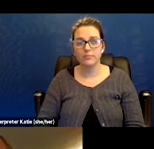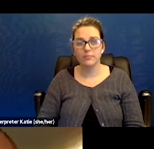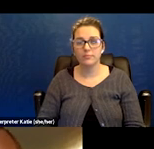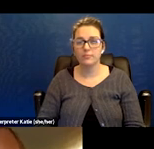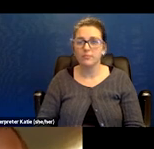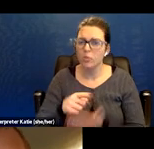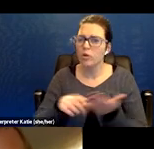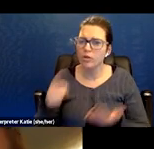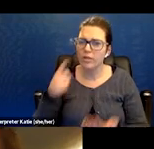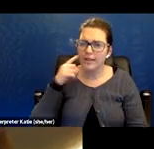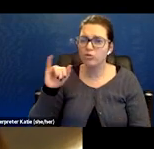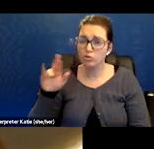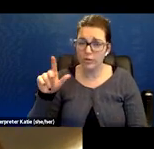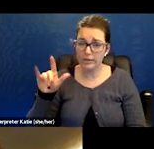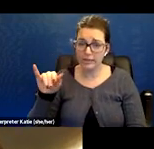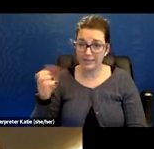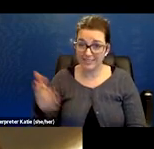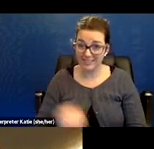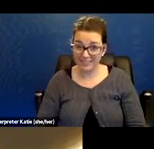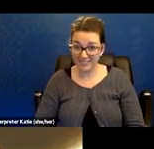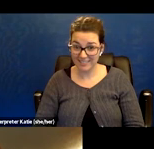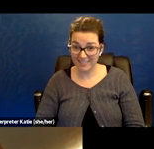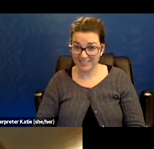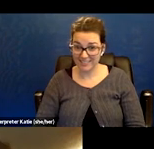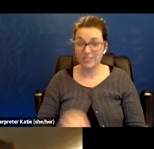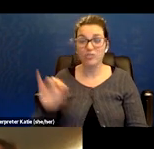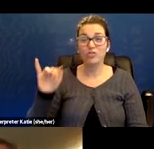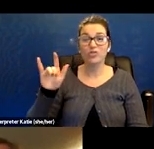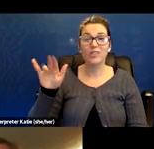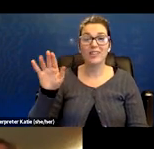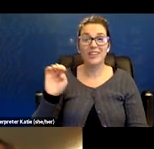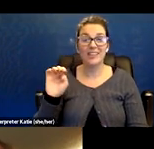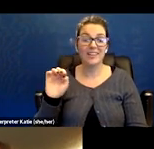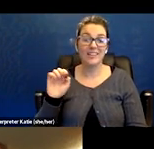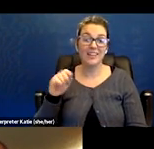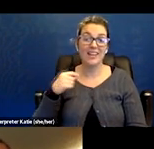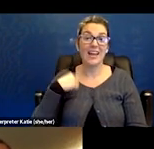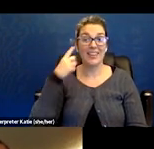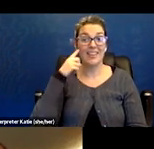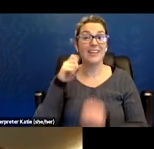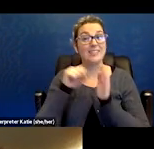So what do you think Julie? You want to take it from here? Well I think definitely, the signs and symptoms are that the claimant